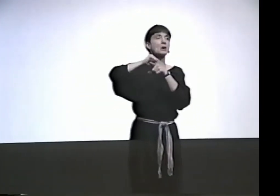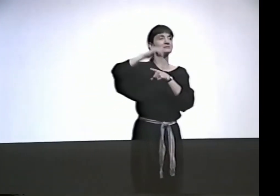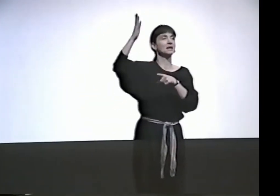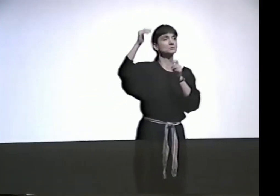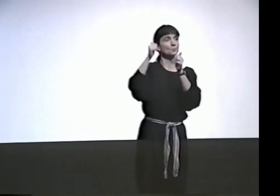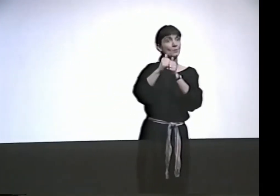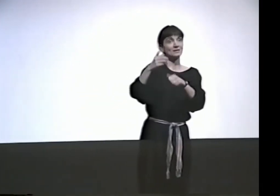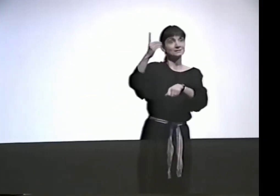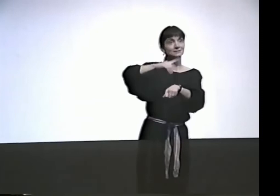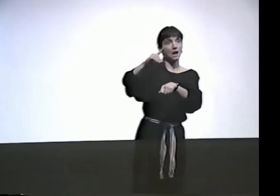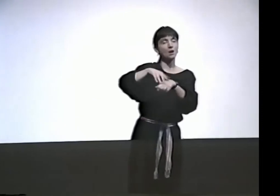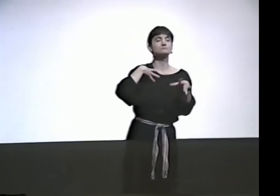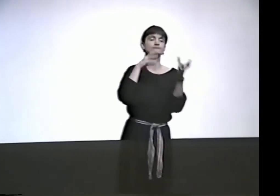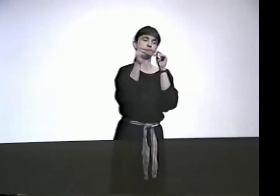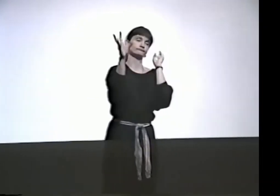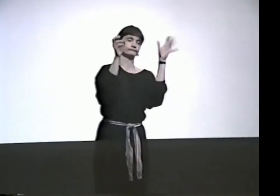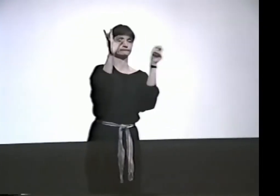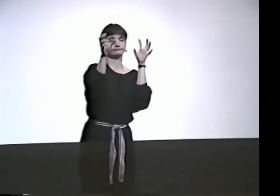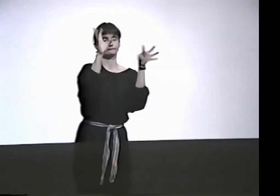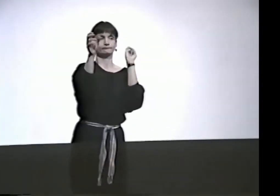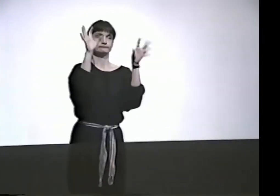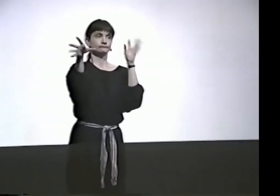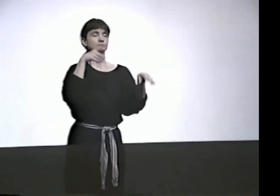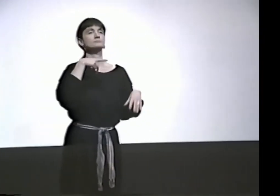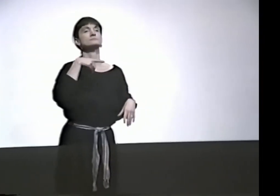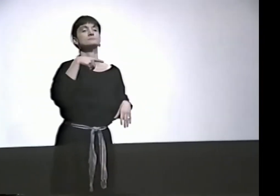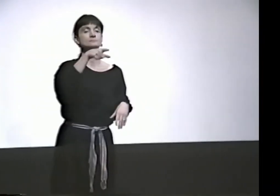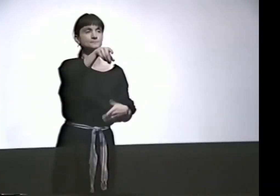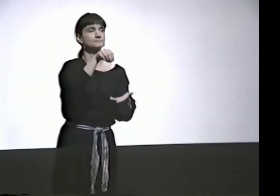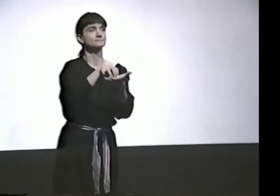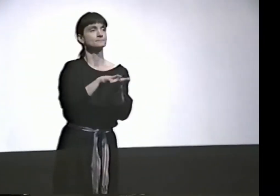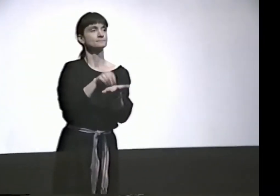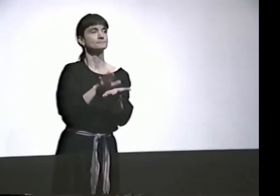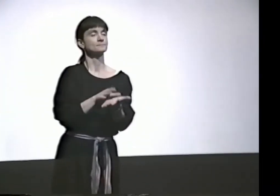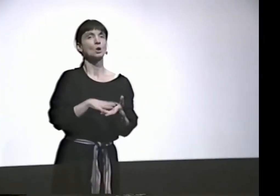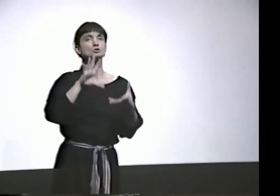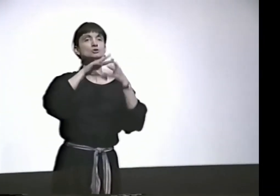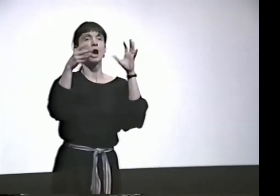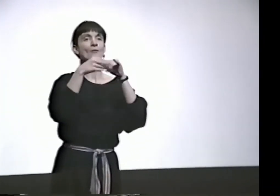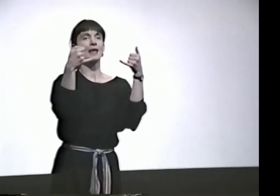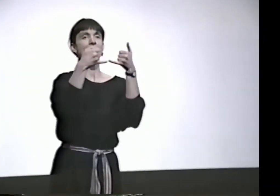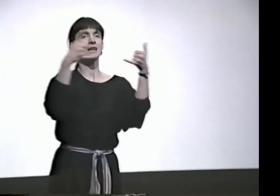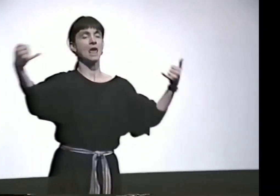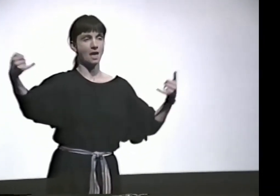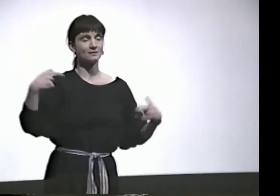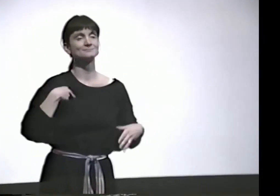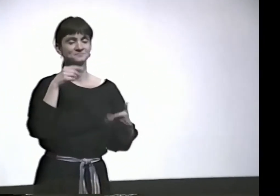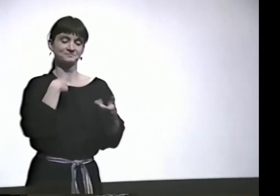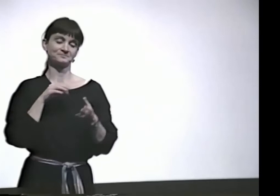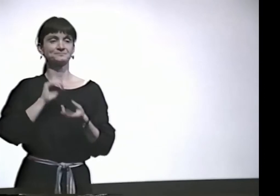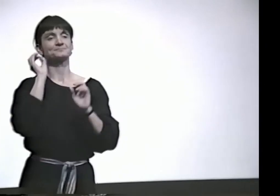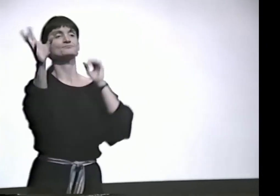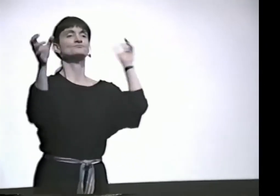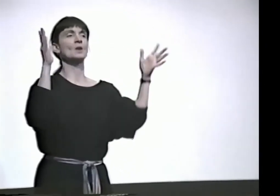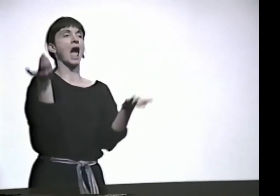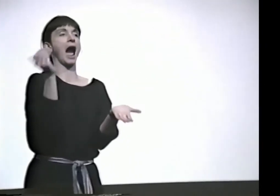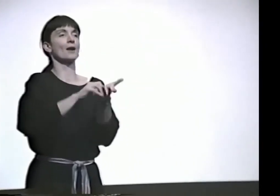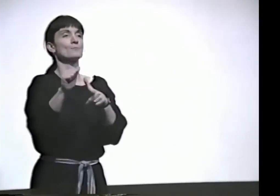I WAS PRACTICING MY LECTURE WITH DONNA, SIGNING TO HER, AND SHE PUT DOWN SOME COMMENTS, AND ONE THING SHE PUT DOWN WAS STORYLINE.